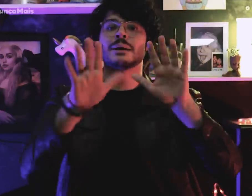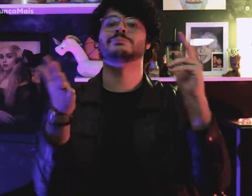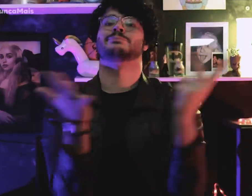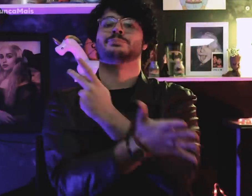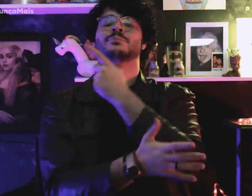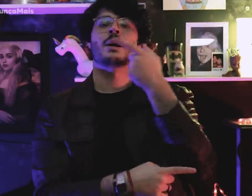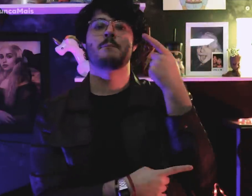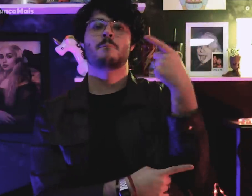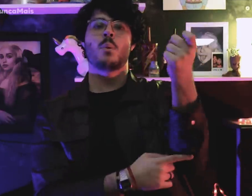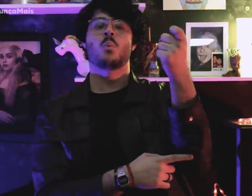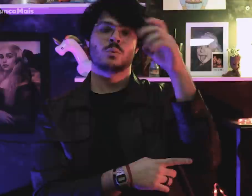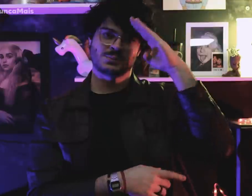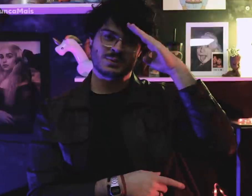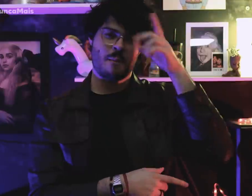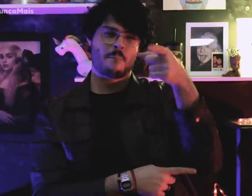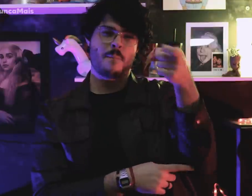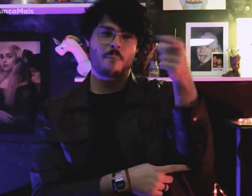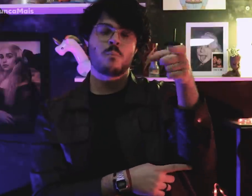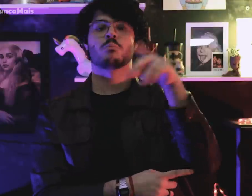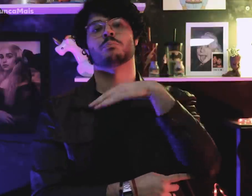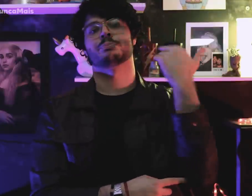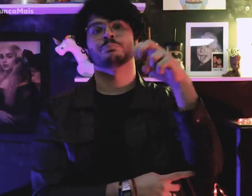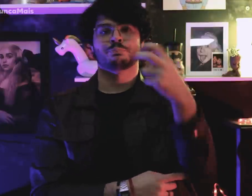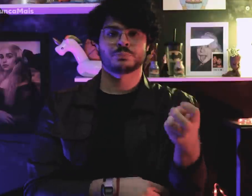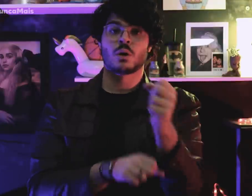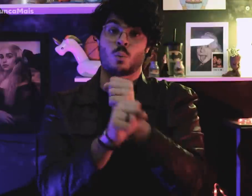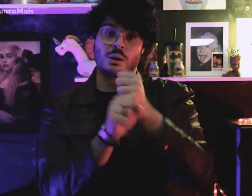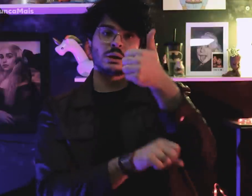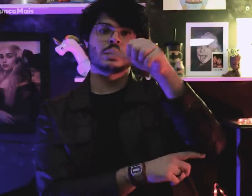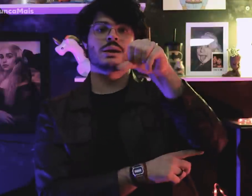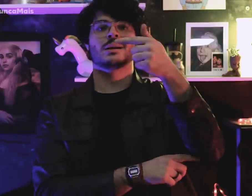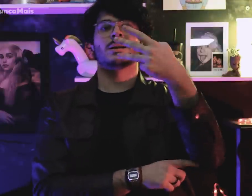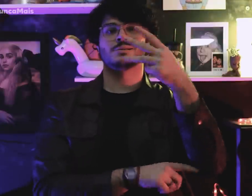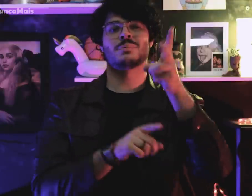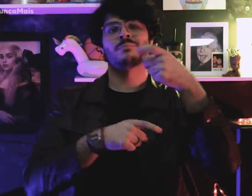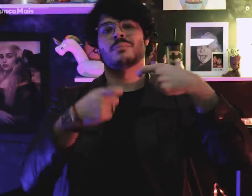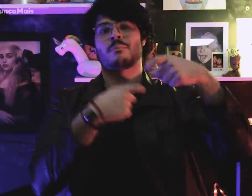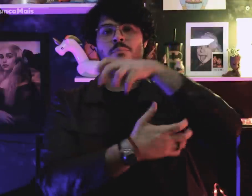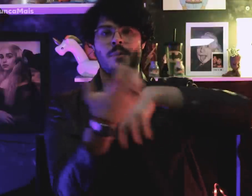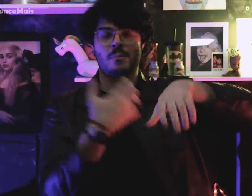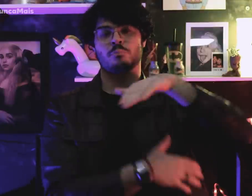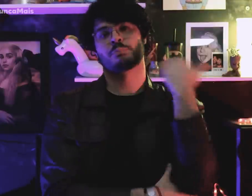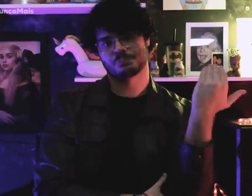foi morto pelos militares durante a guerrilha em 1973.